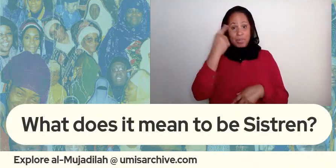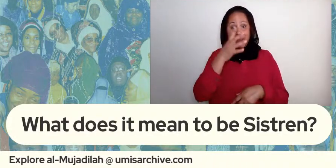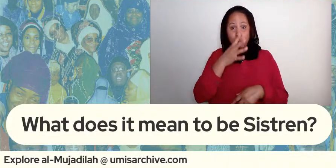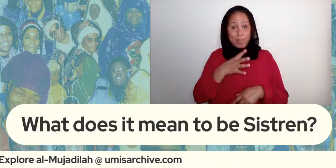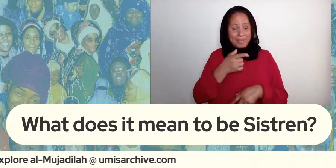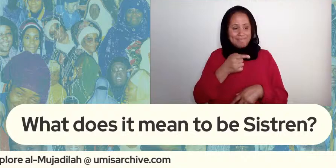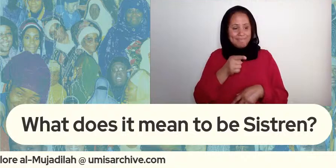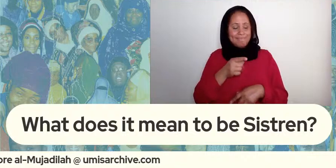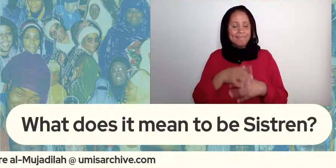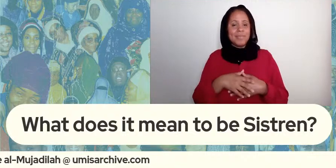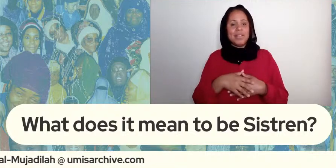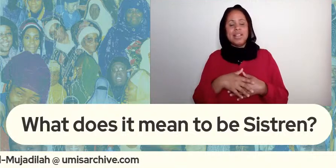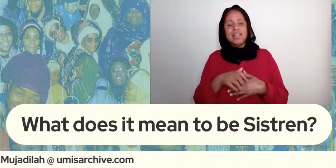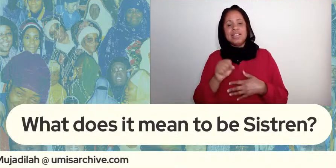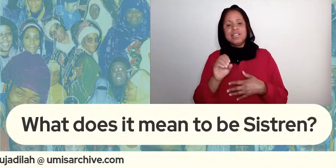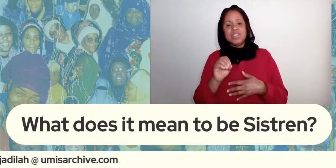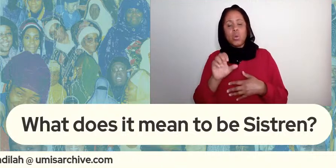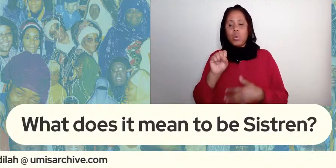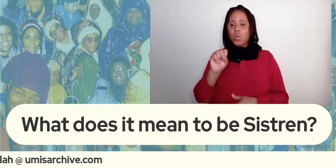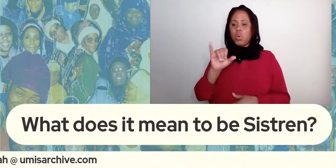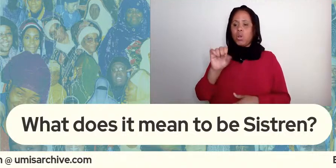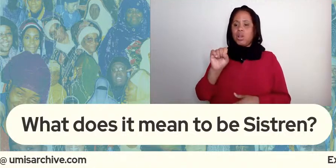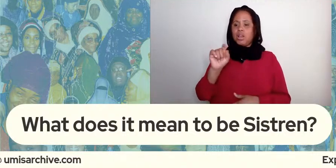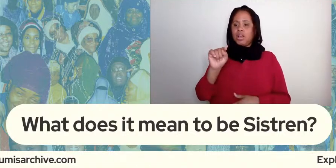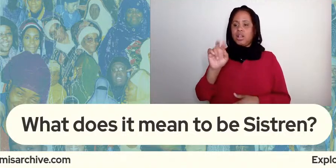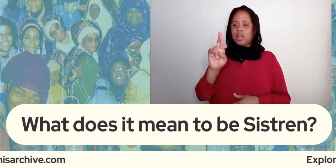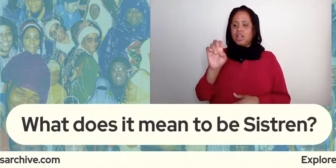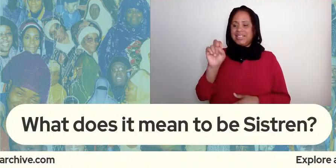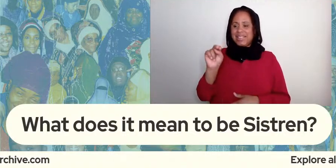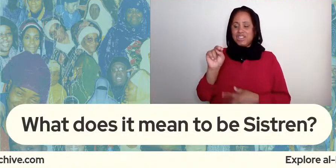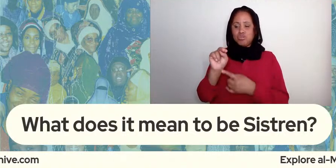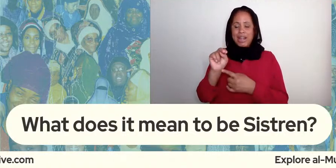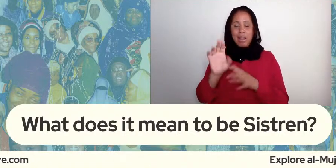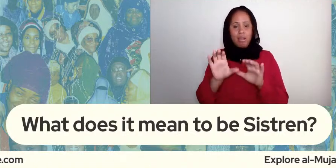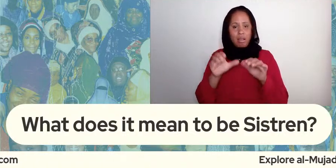to do that and so the the sistering collection has a number of different um sort of items in it